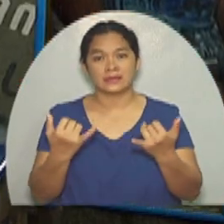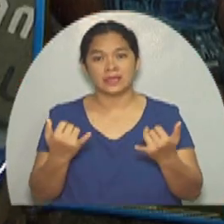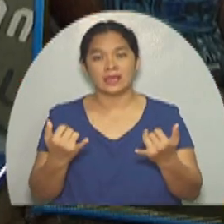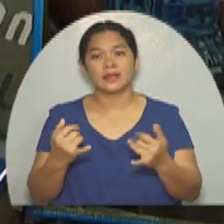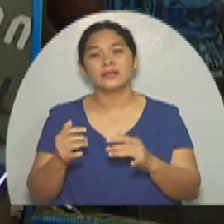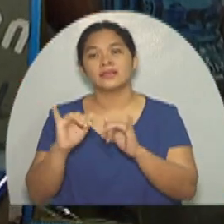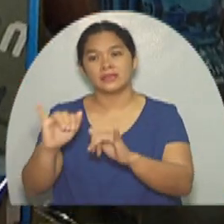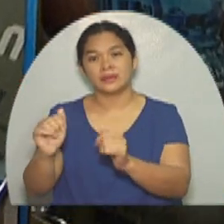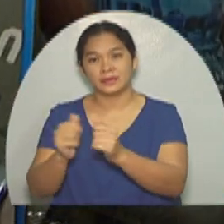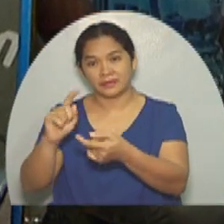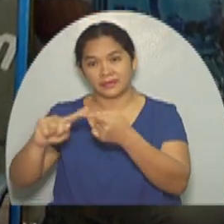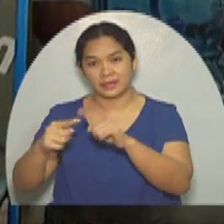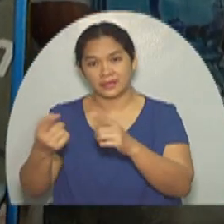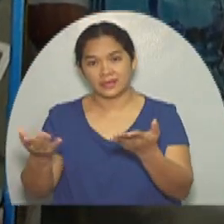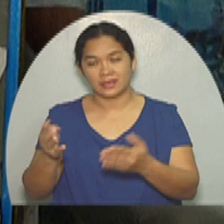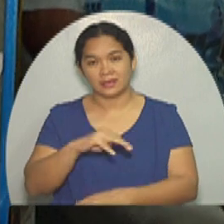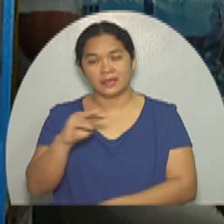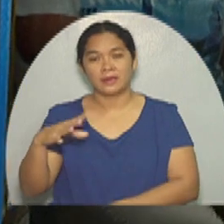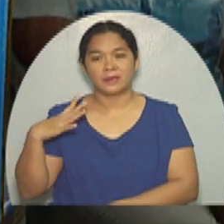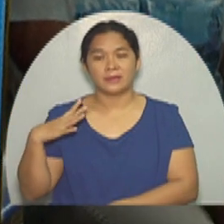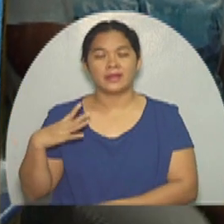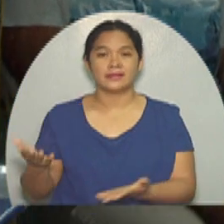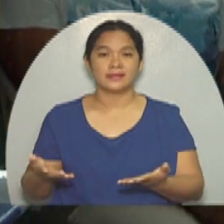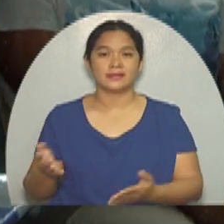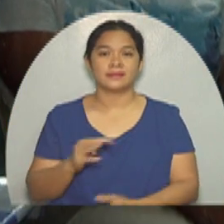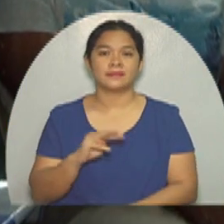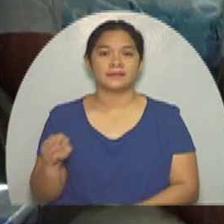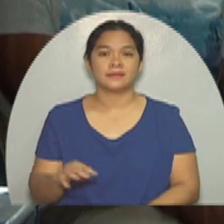and he’s currently staying at a friend’s place while he’s here.